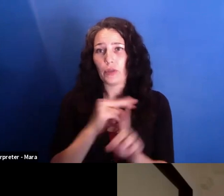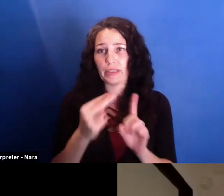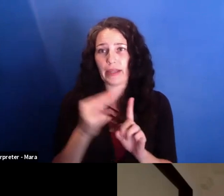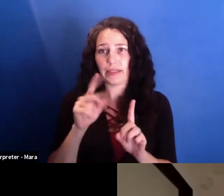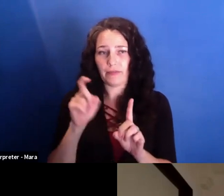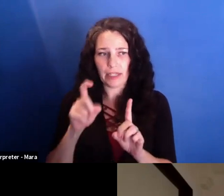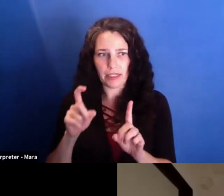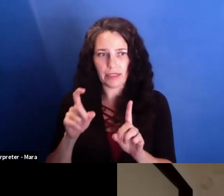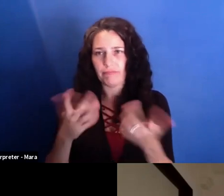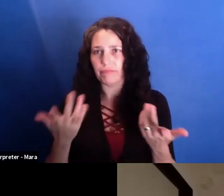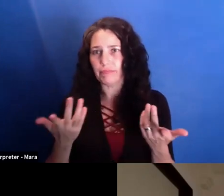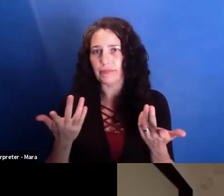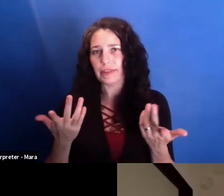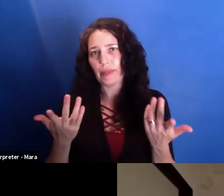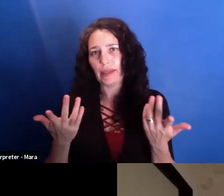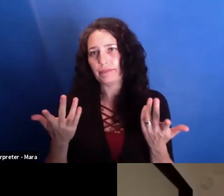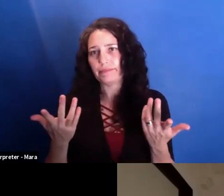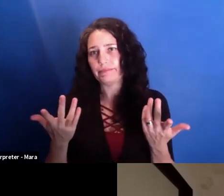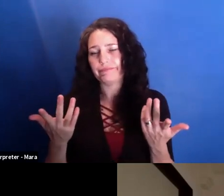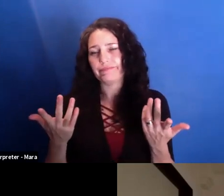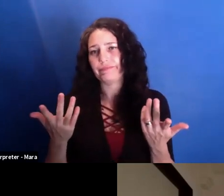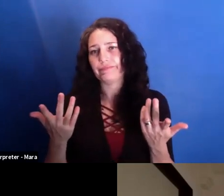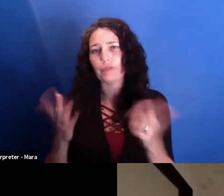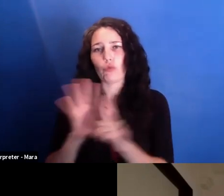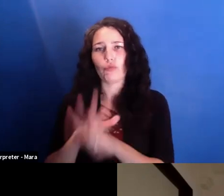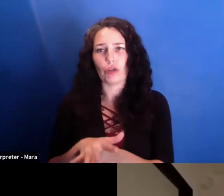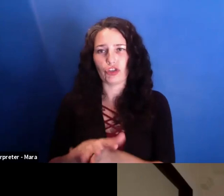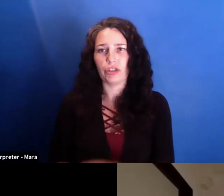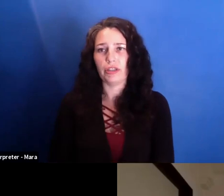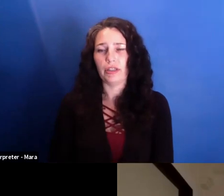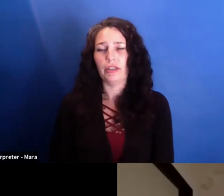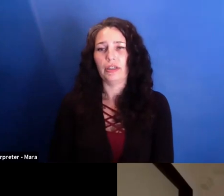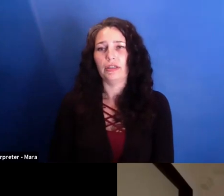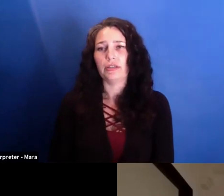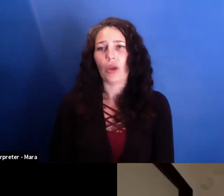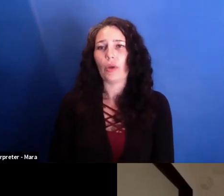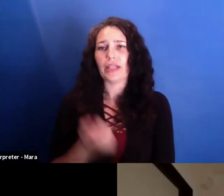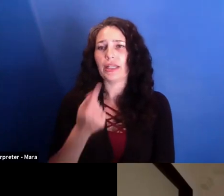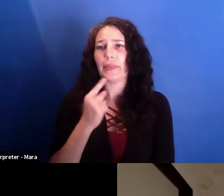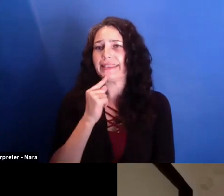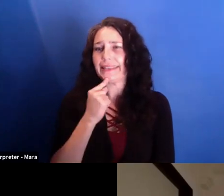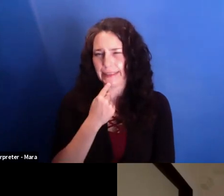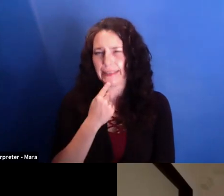and its prime minister were disappointing because they were there because the street